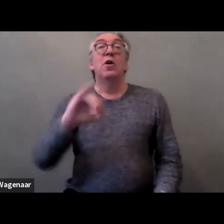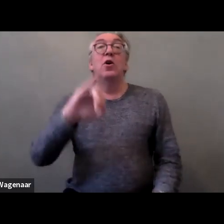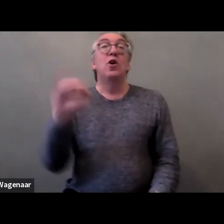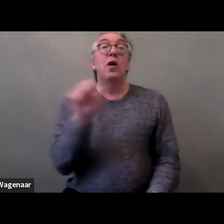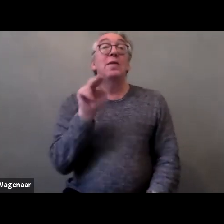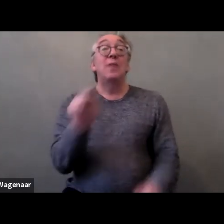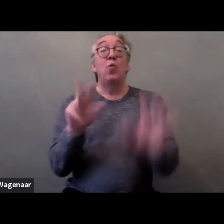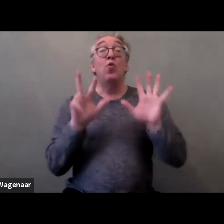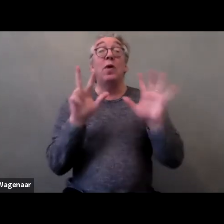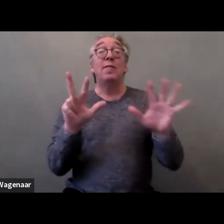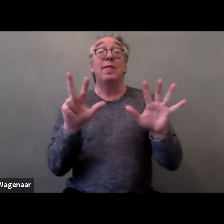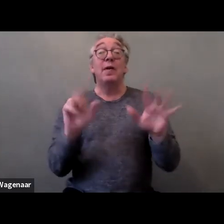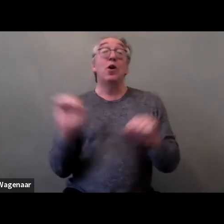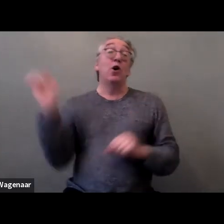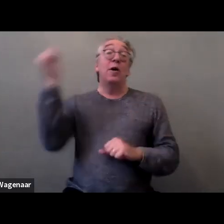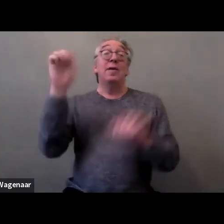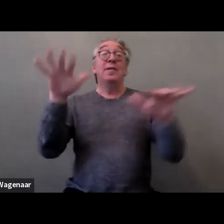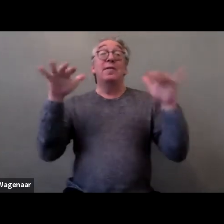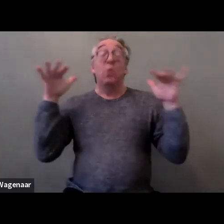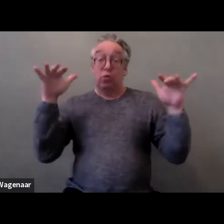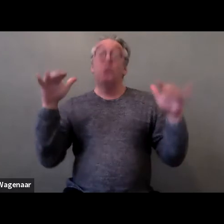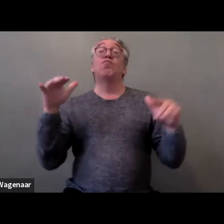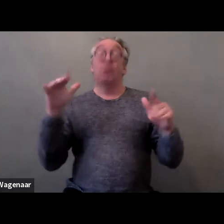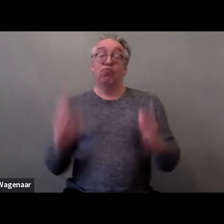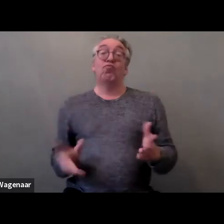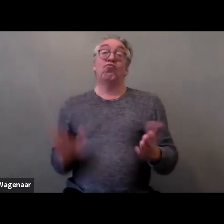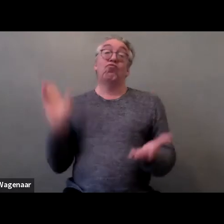to denounce and act against violence against women with disabilities.